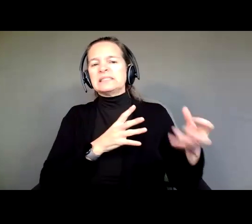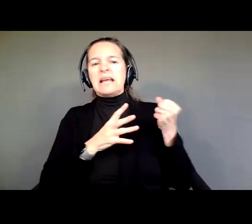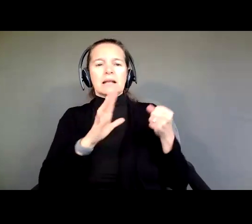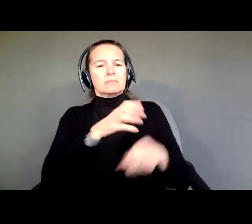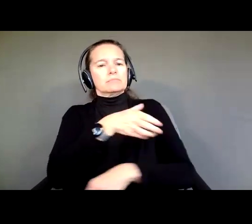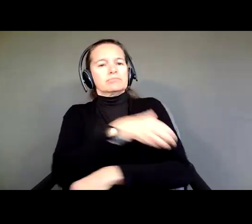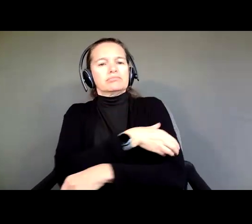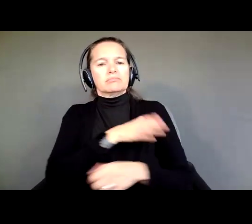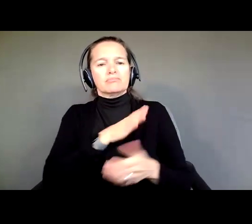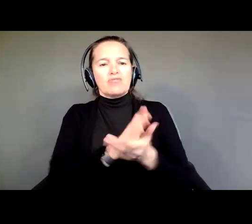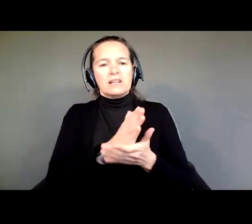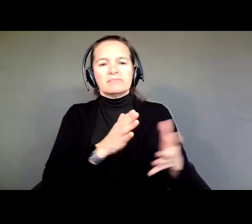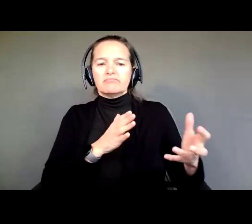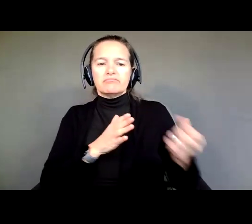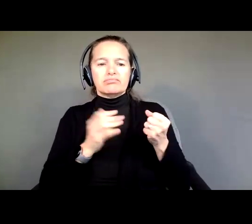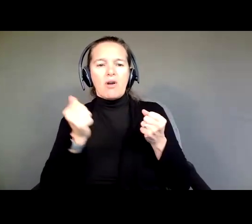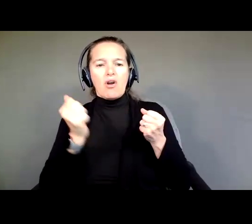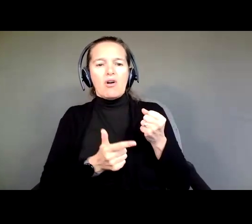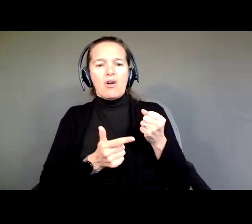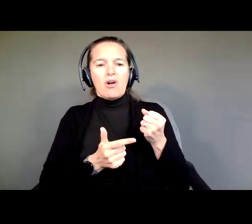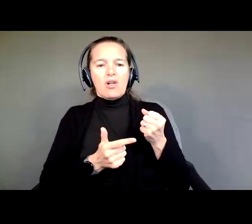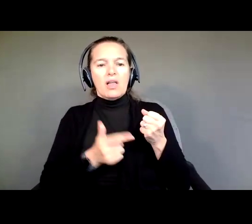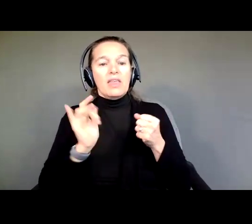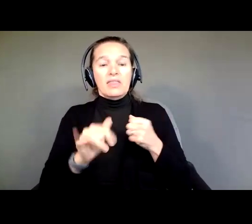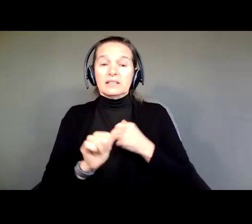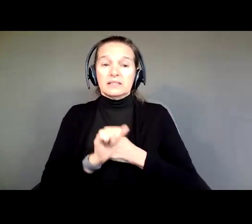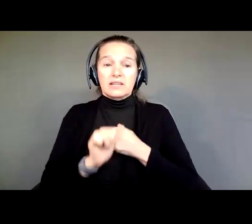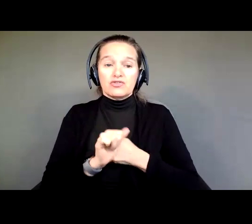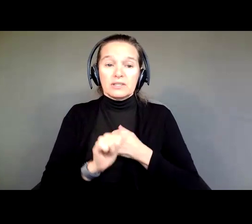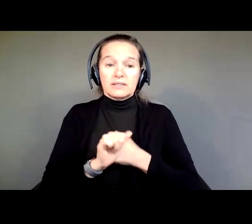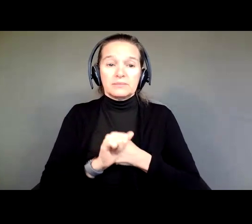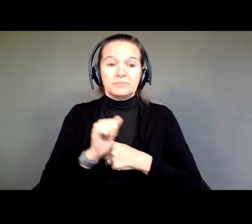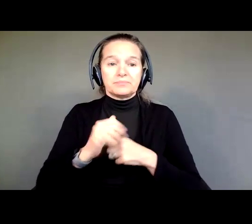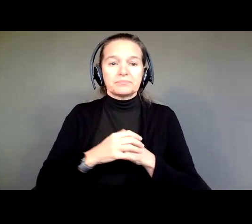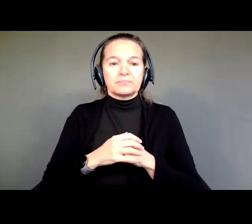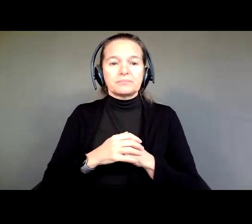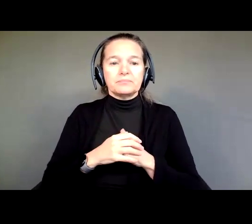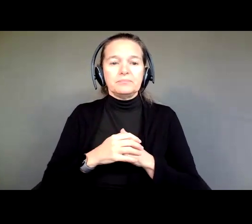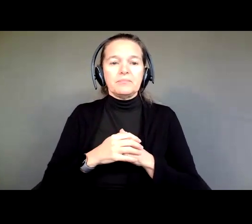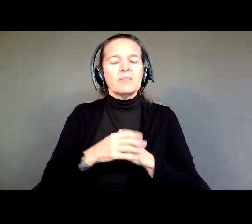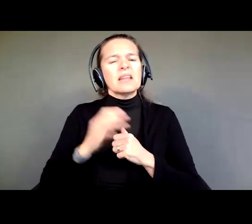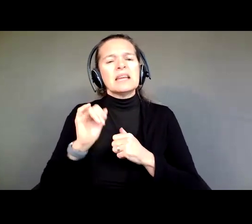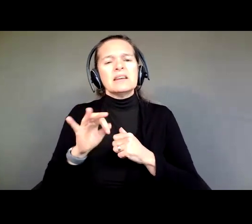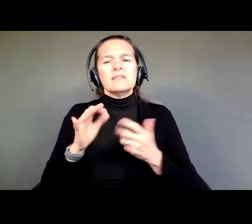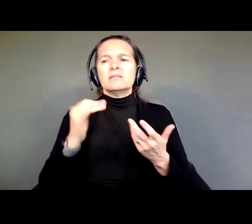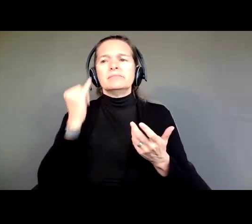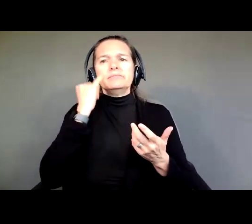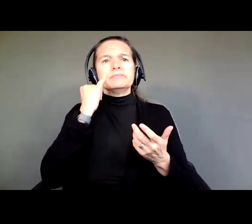rights, and that's dangerous, because if I don't need my rights taken away, if I'm able